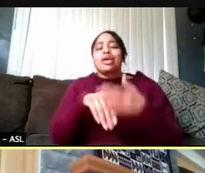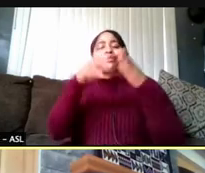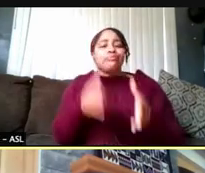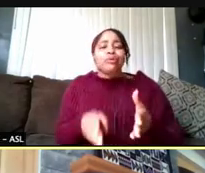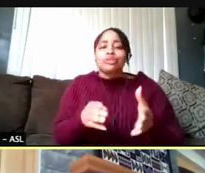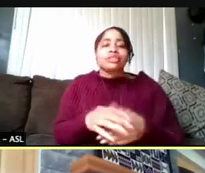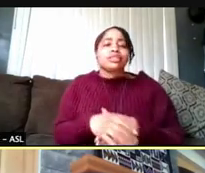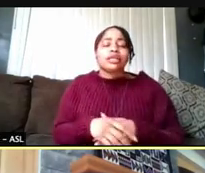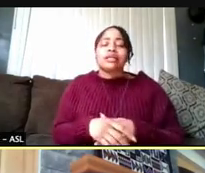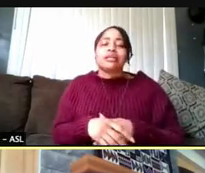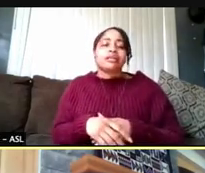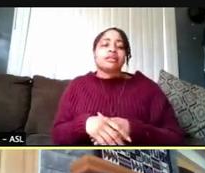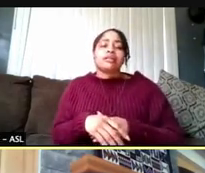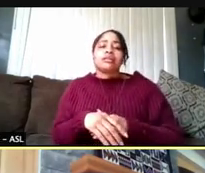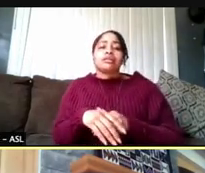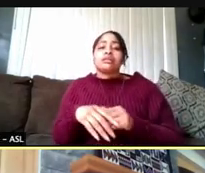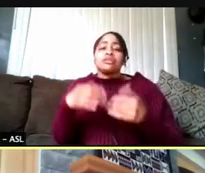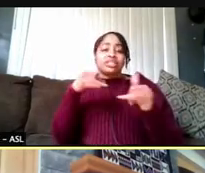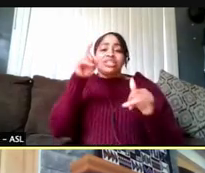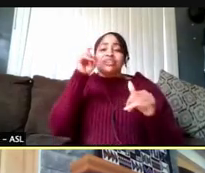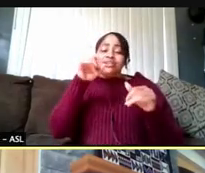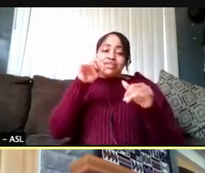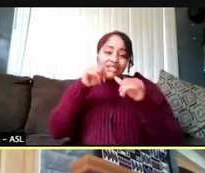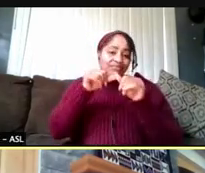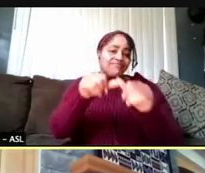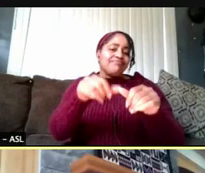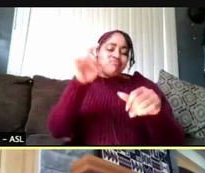but you still need to stay masked for now